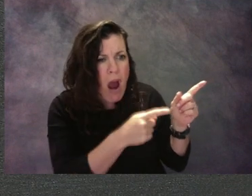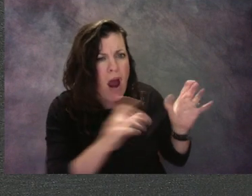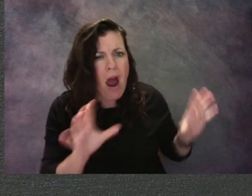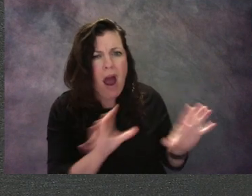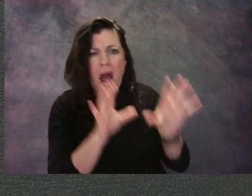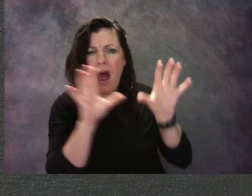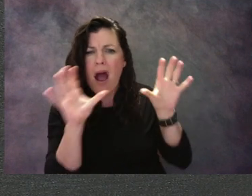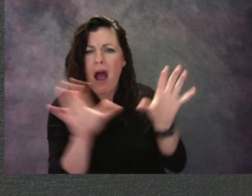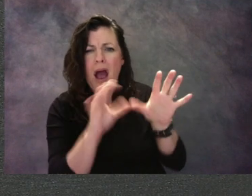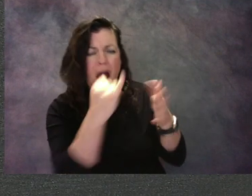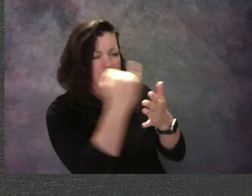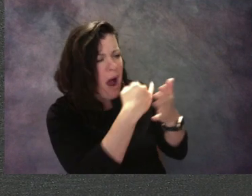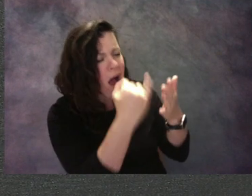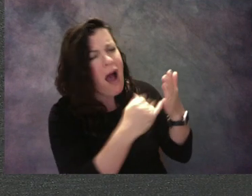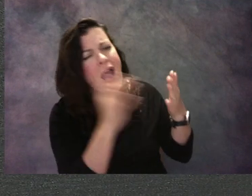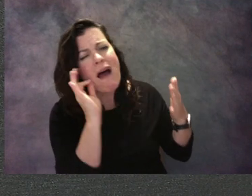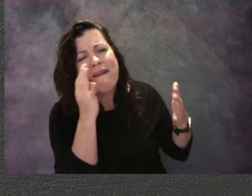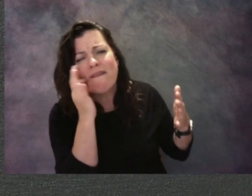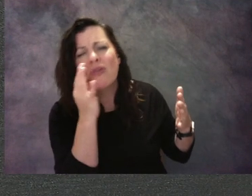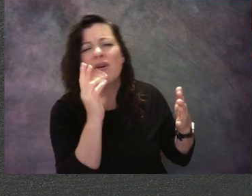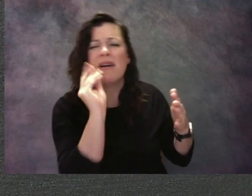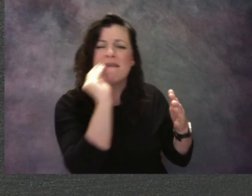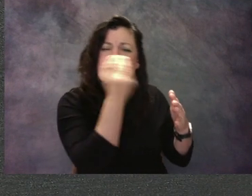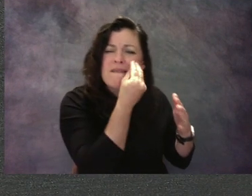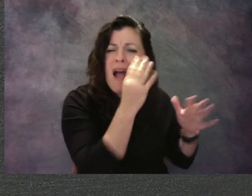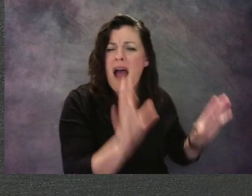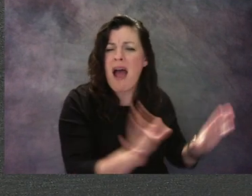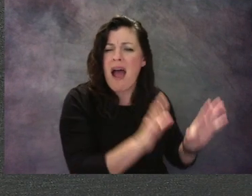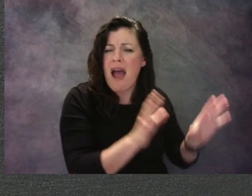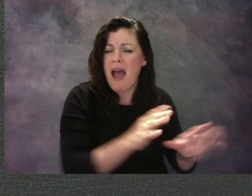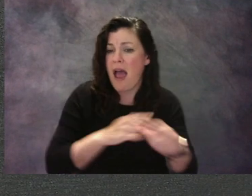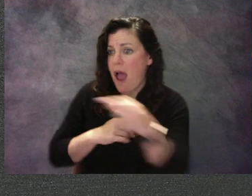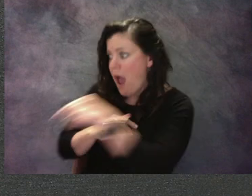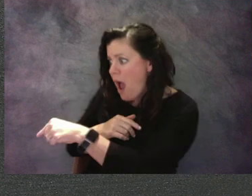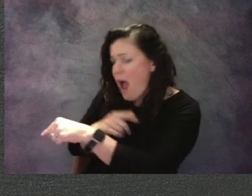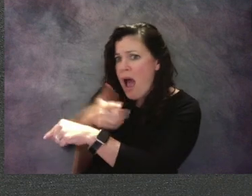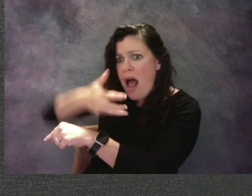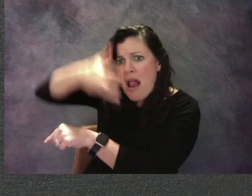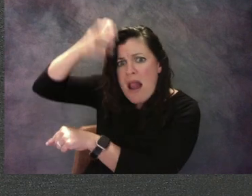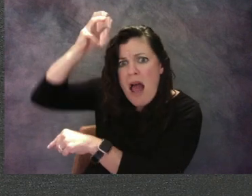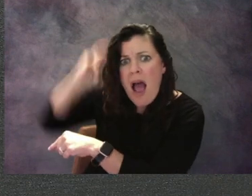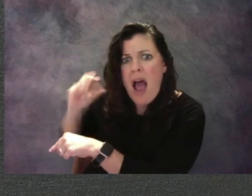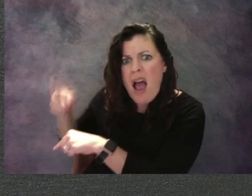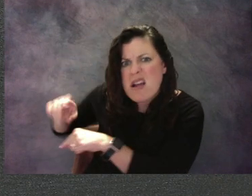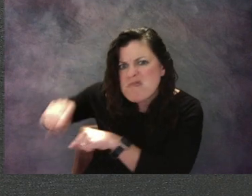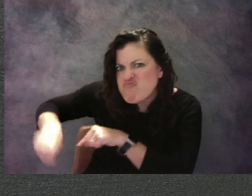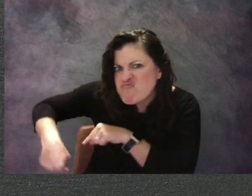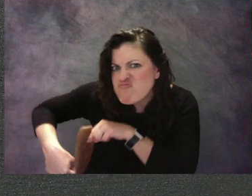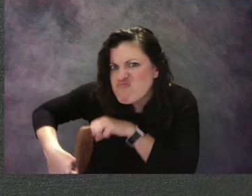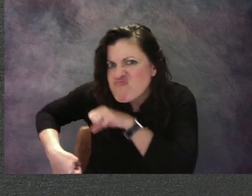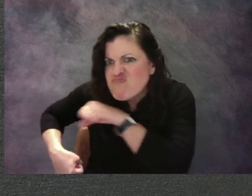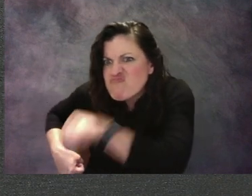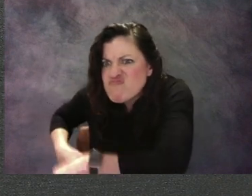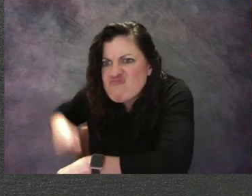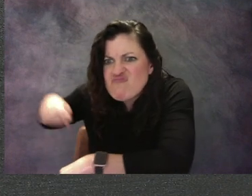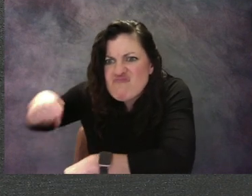Natalie's lion stalked like an antelope. Regina wanted to cry. She could never draw anything so beautiful.